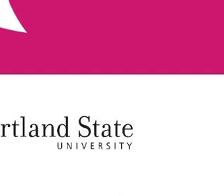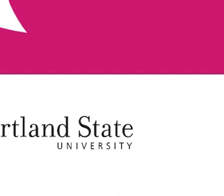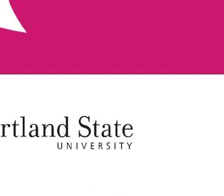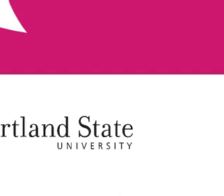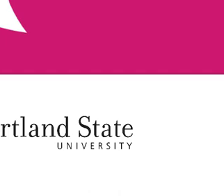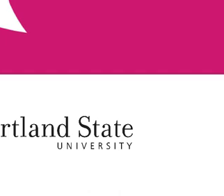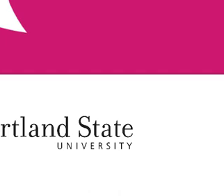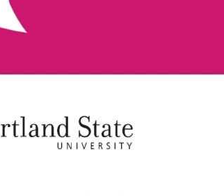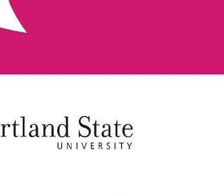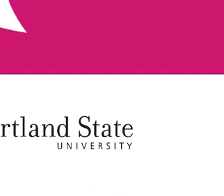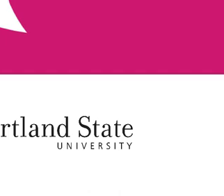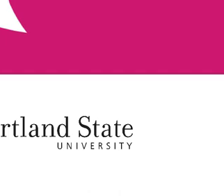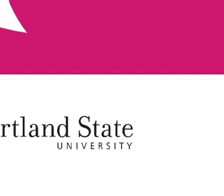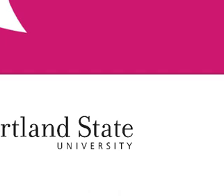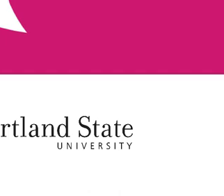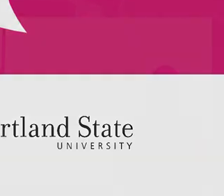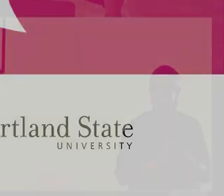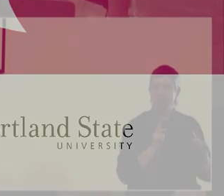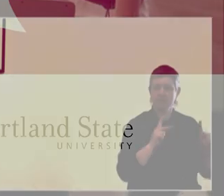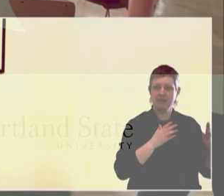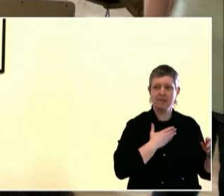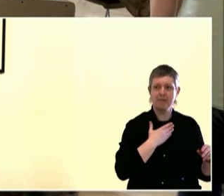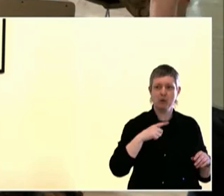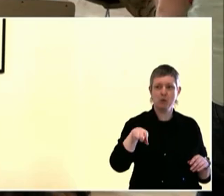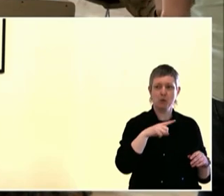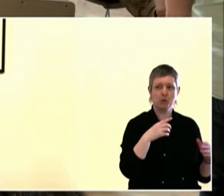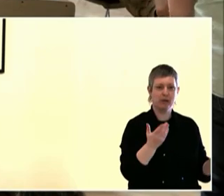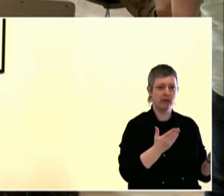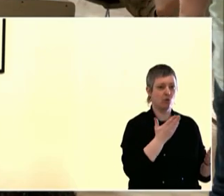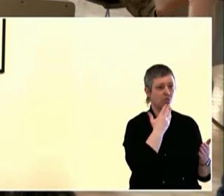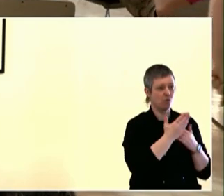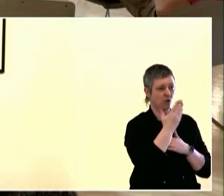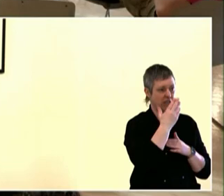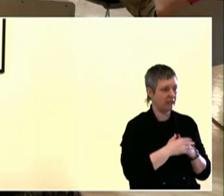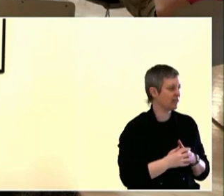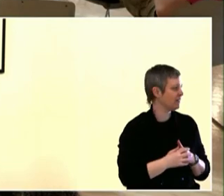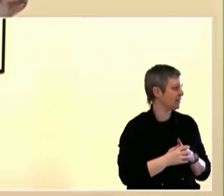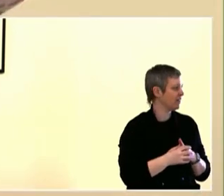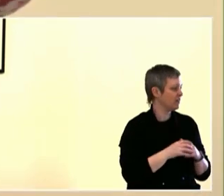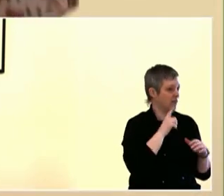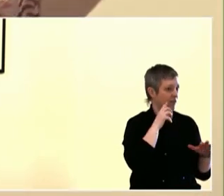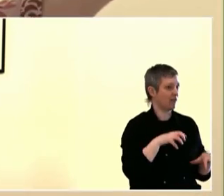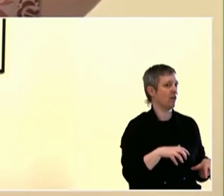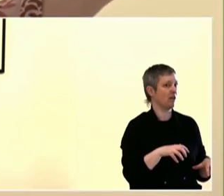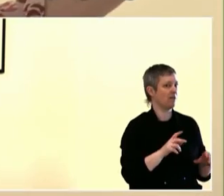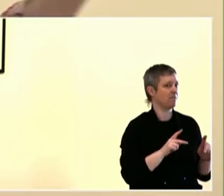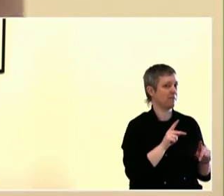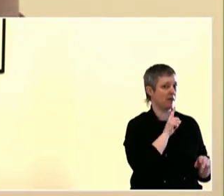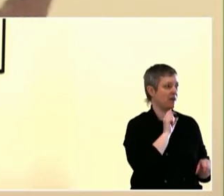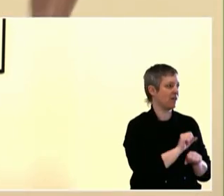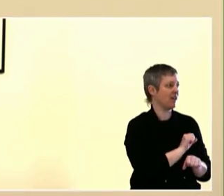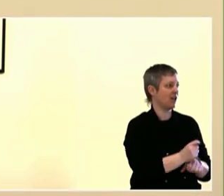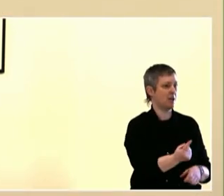Good morning, everybody. Good morning.